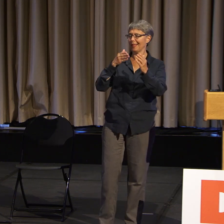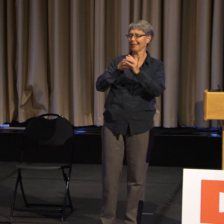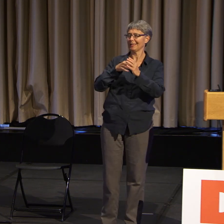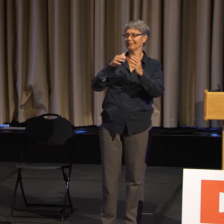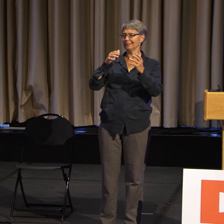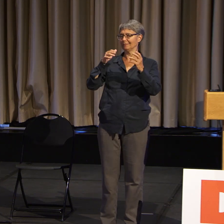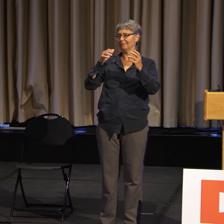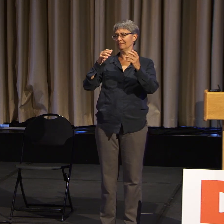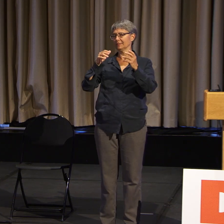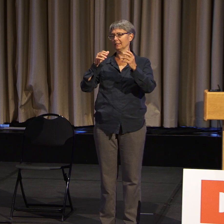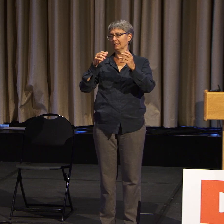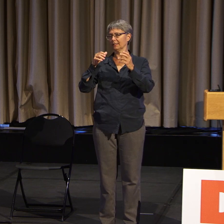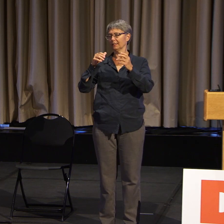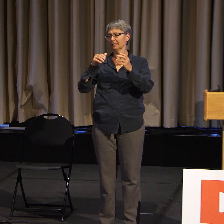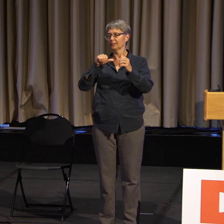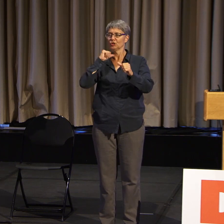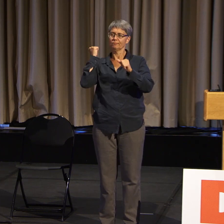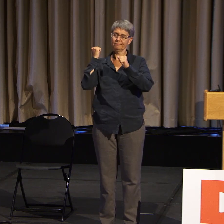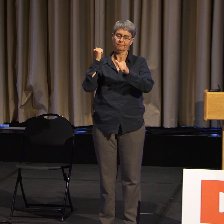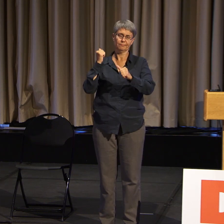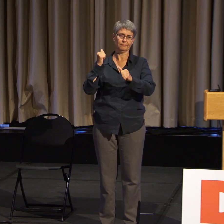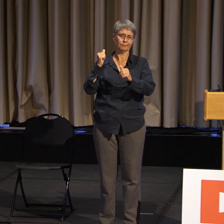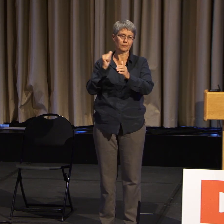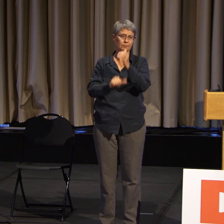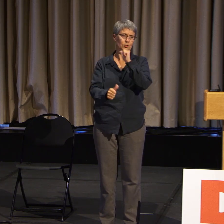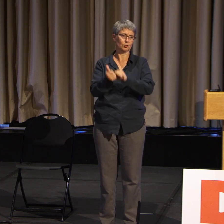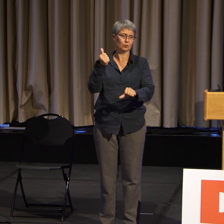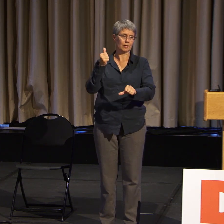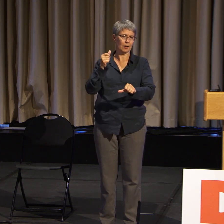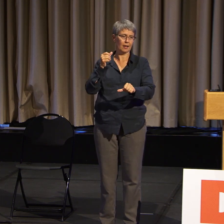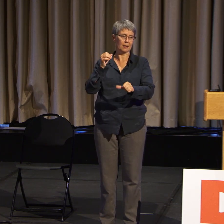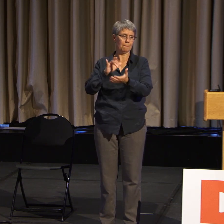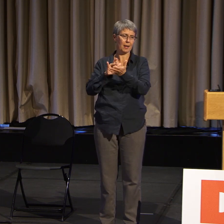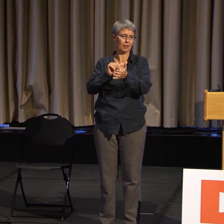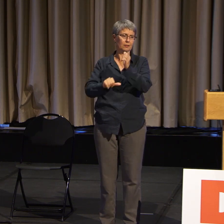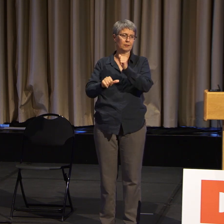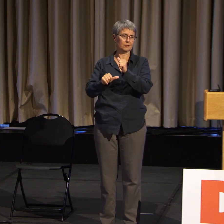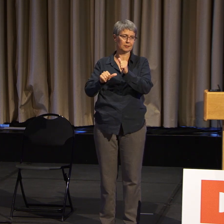with faith-based folks and organizations.